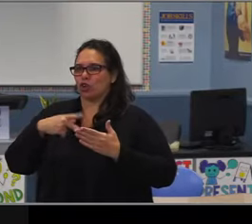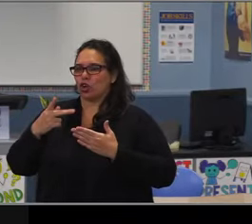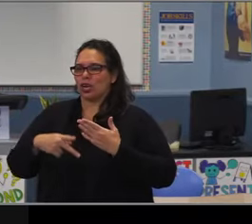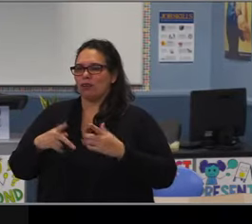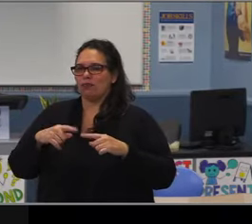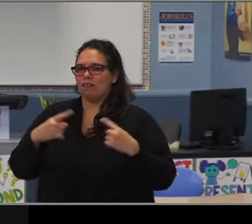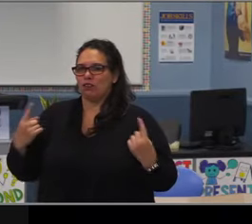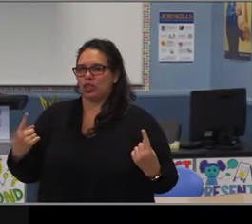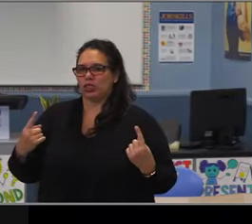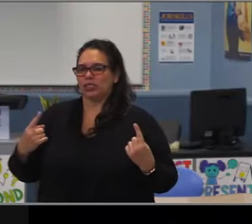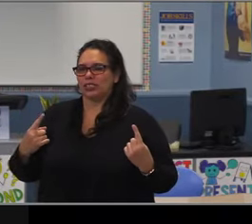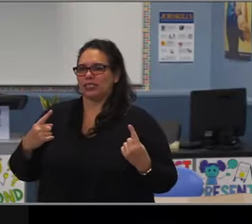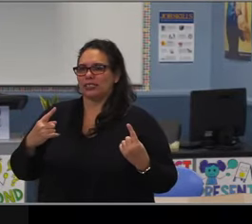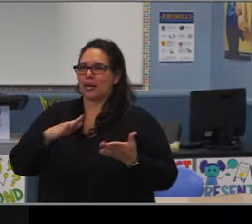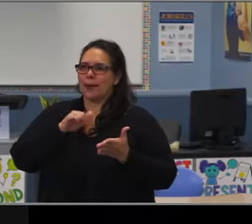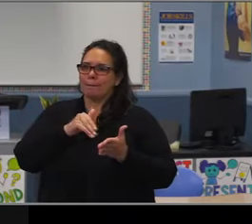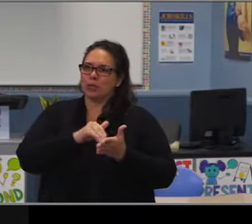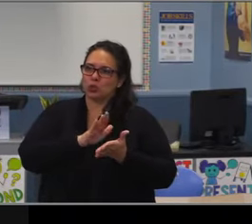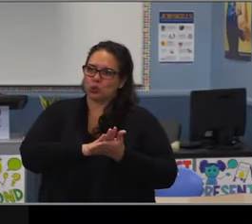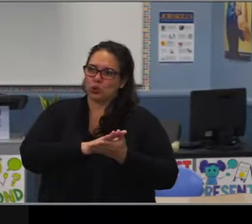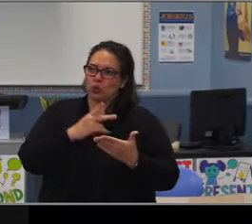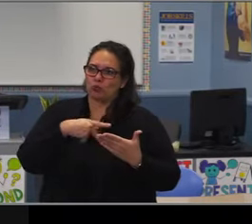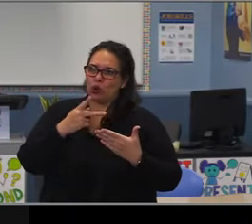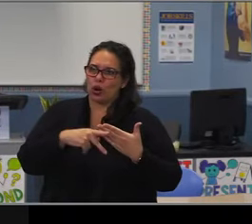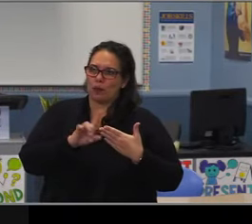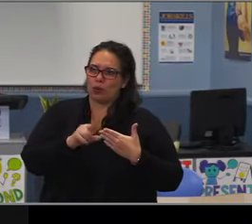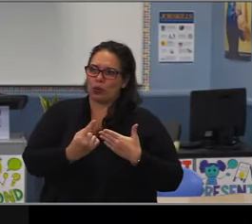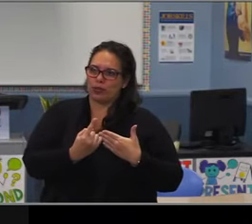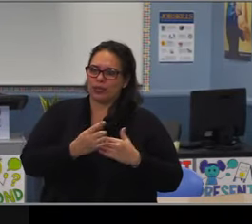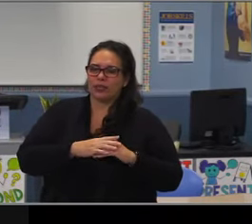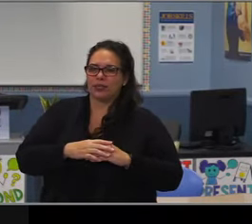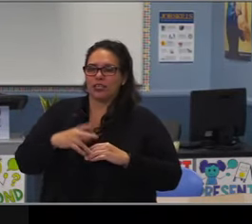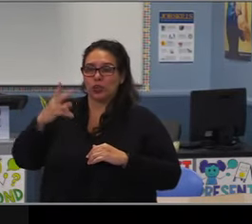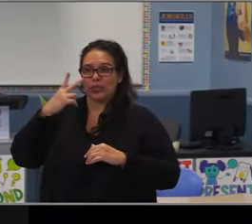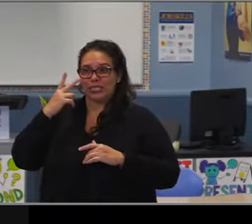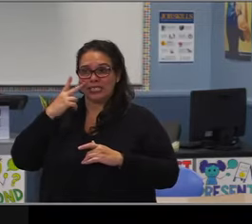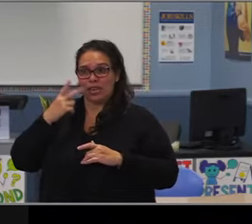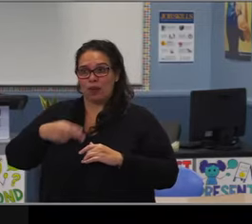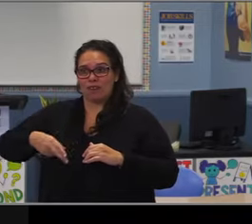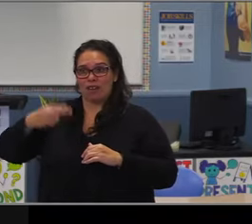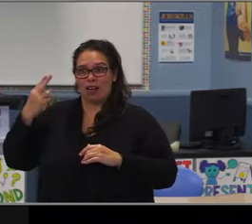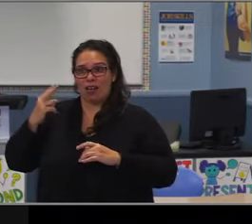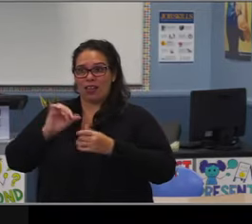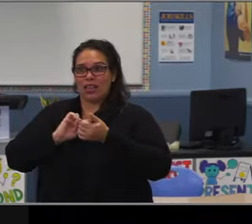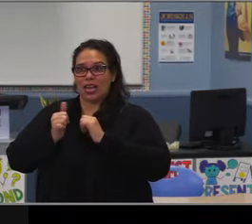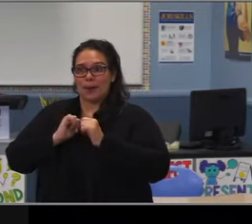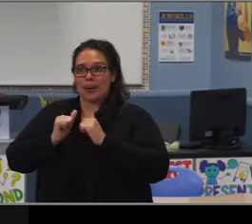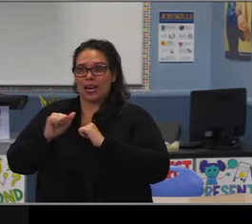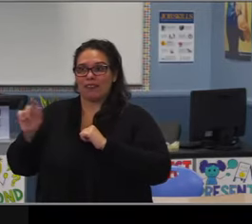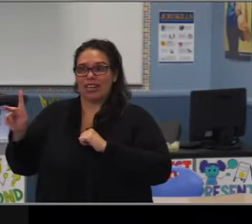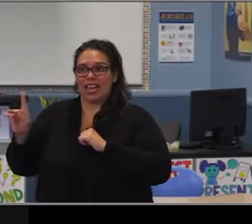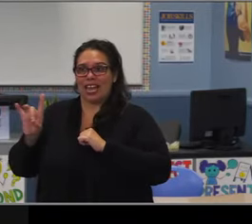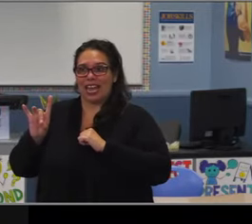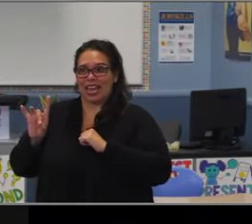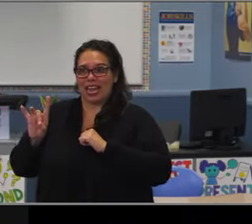to teach on their conference period. So these are just some of the implications of our programs and our K-8.